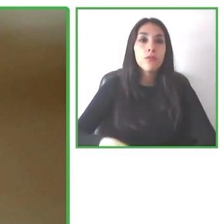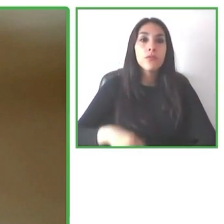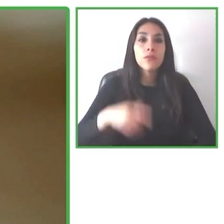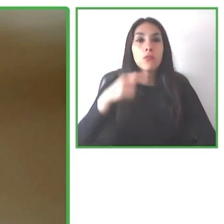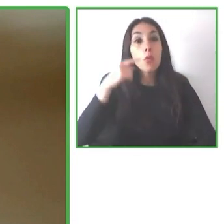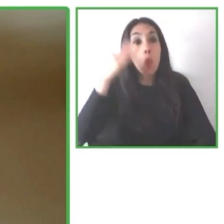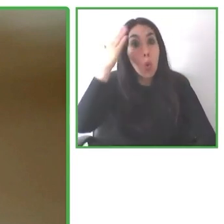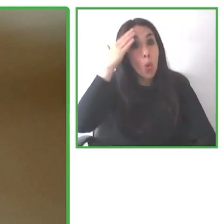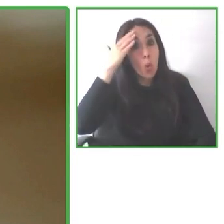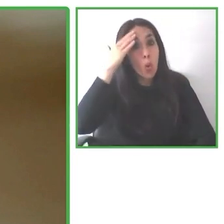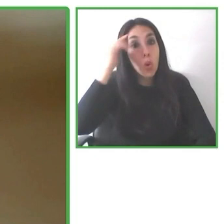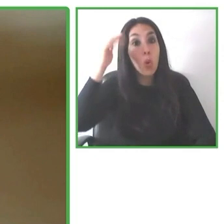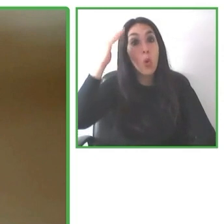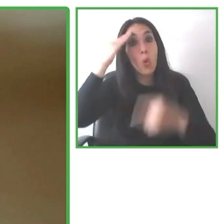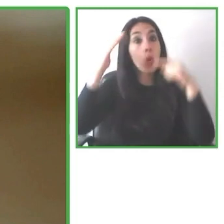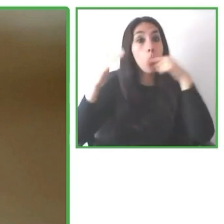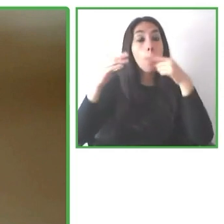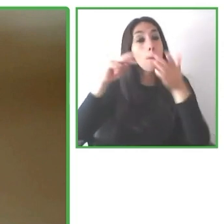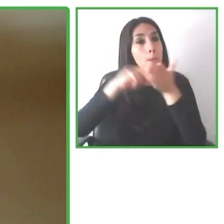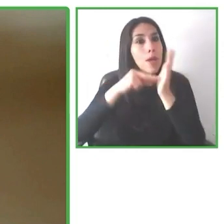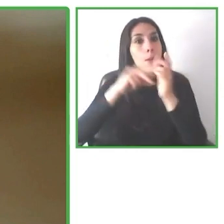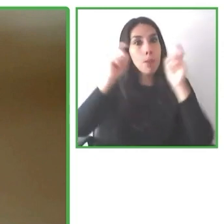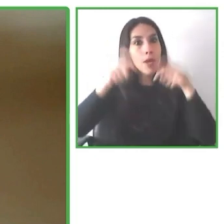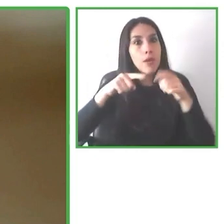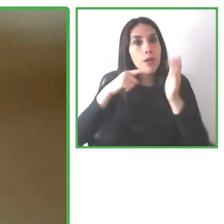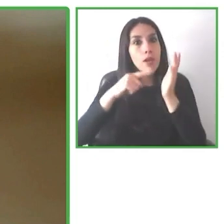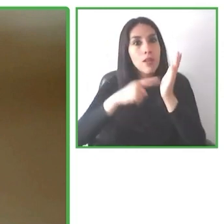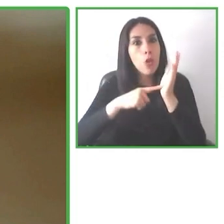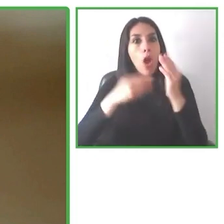And so we are looking at accessible technologies